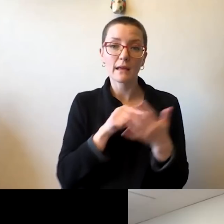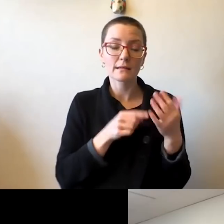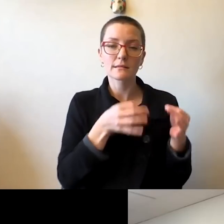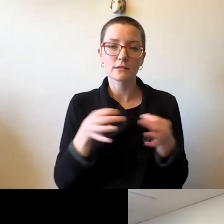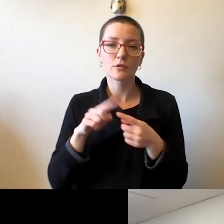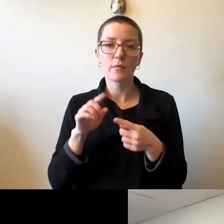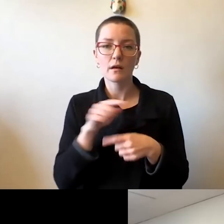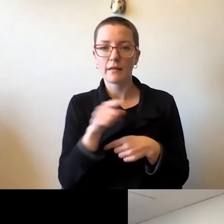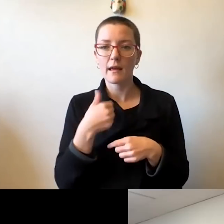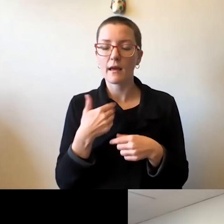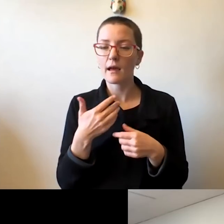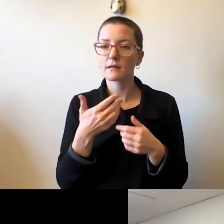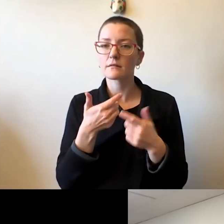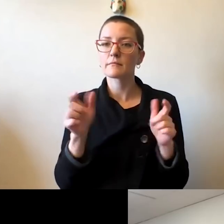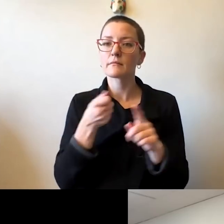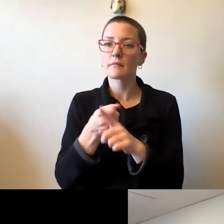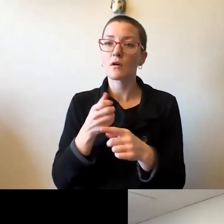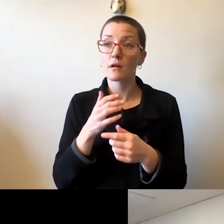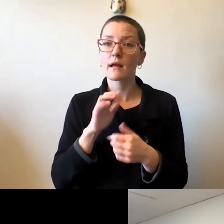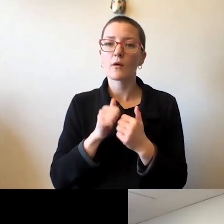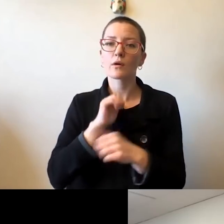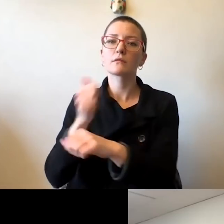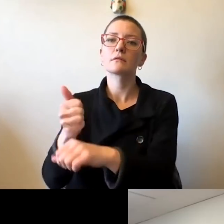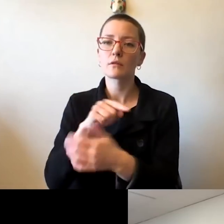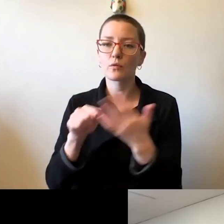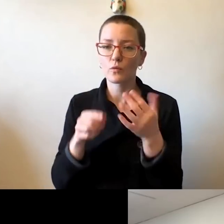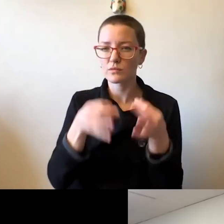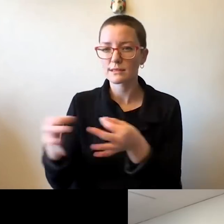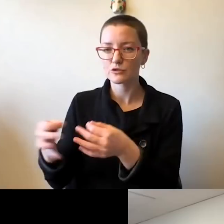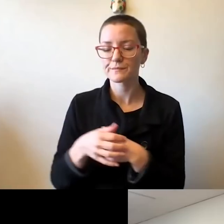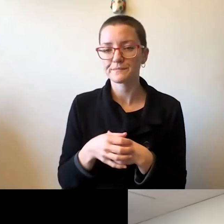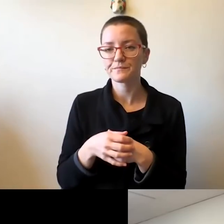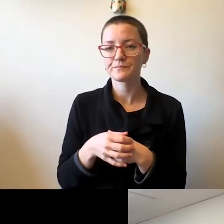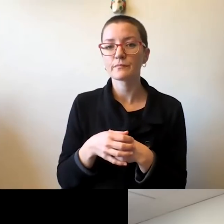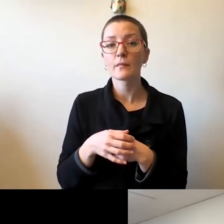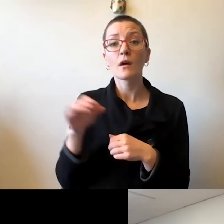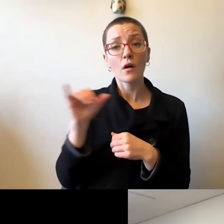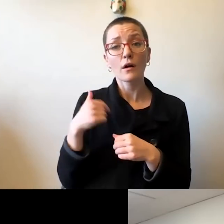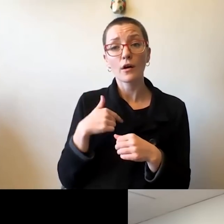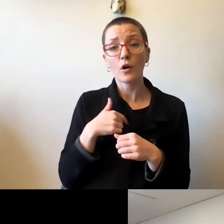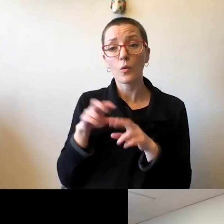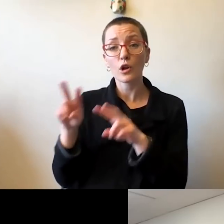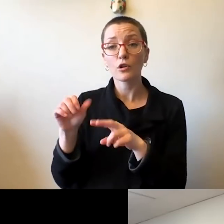And we are looking at also the academic research, not only the research that's done by our own faculty,